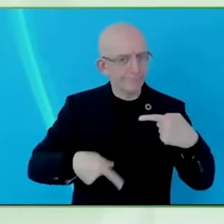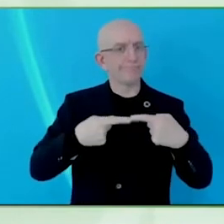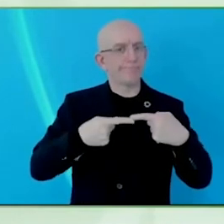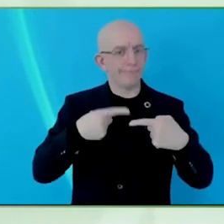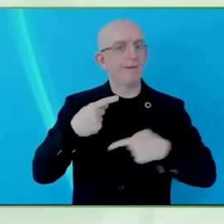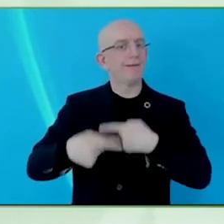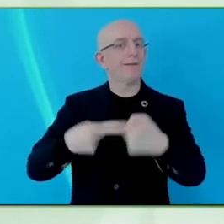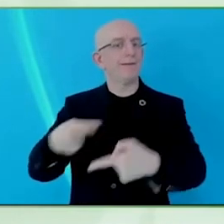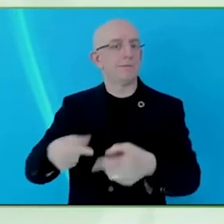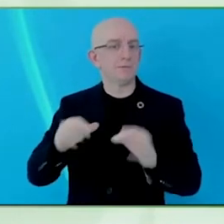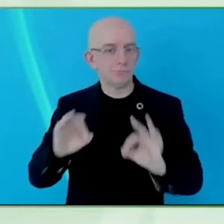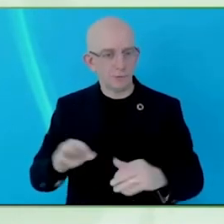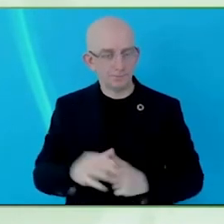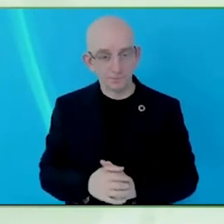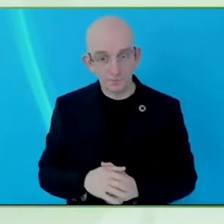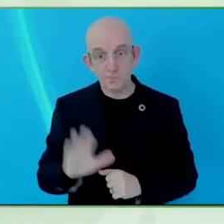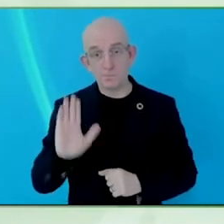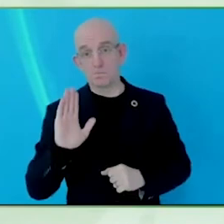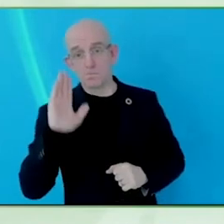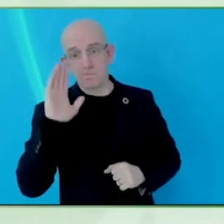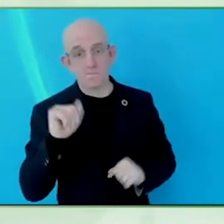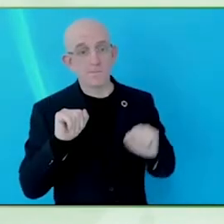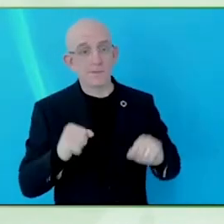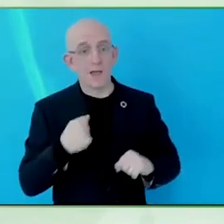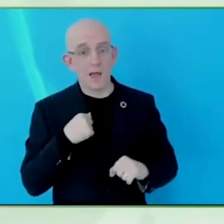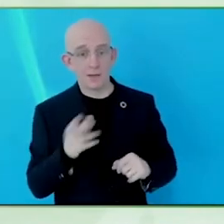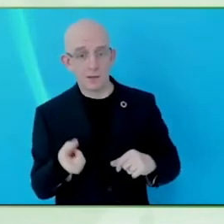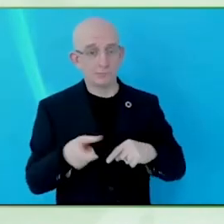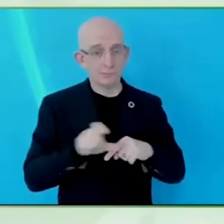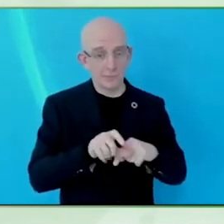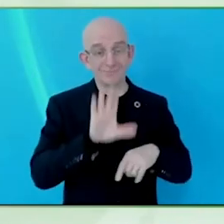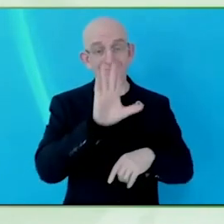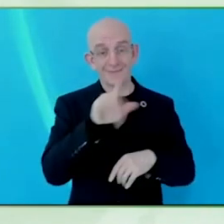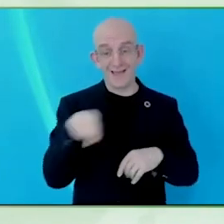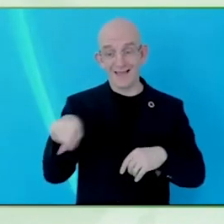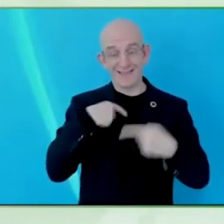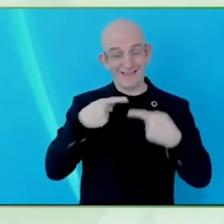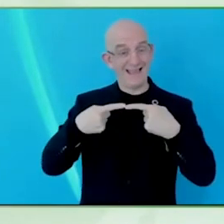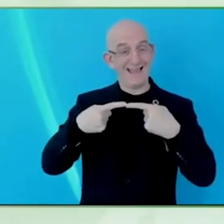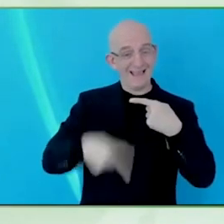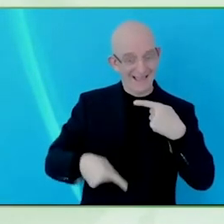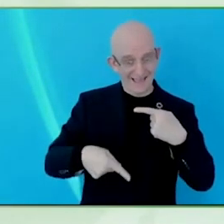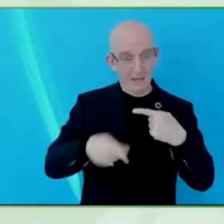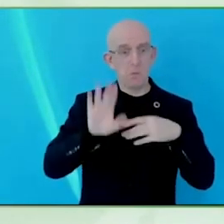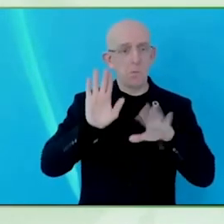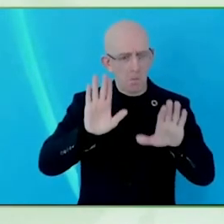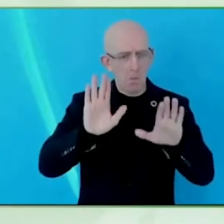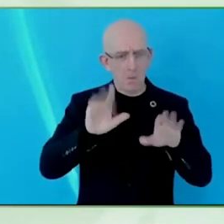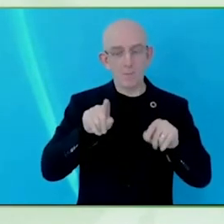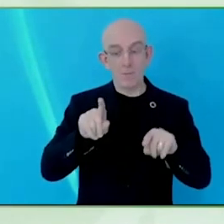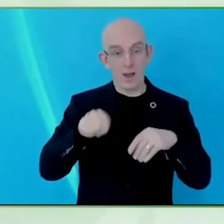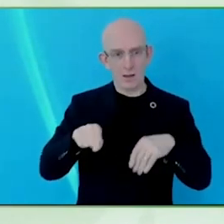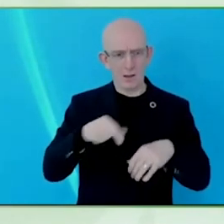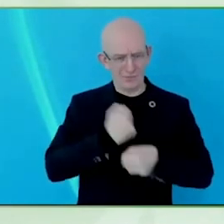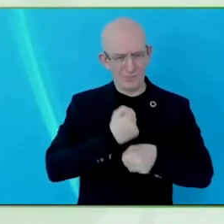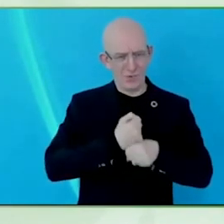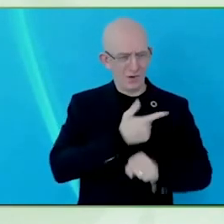incredible work that we have done, there are going to be things that we get wrong. Actually we have designed into the community spectres for people to